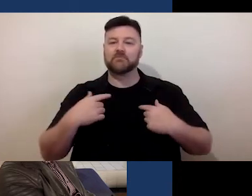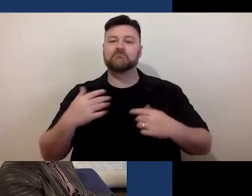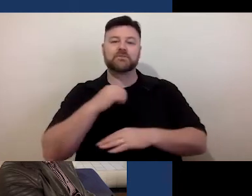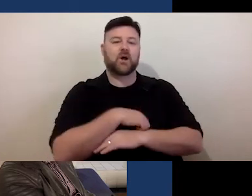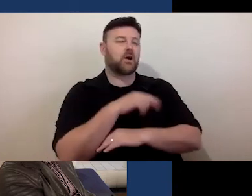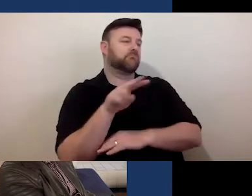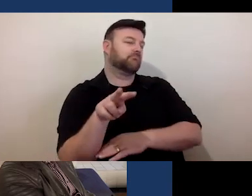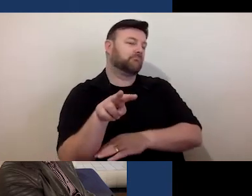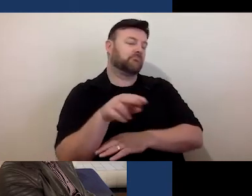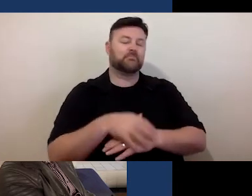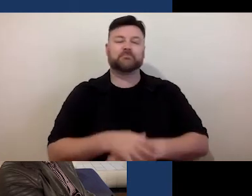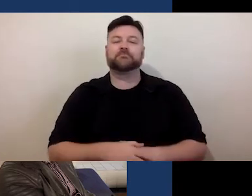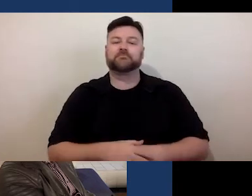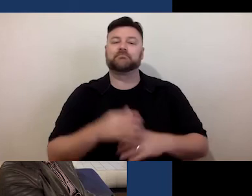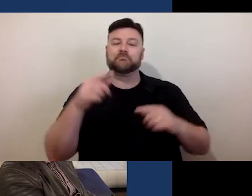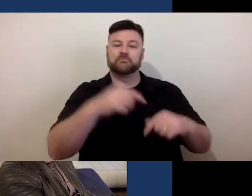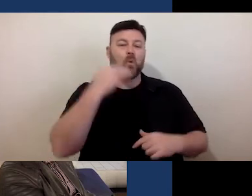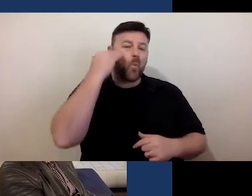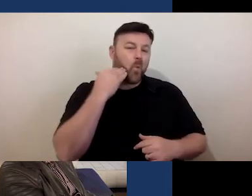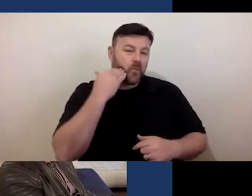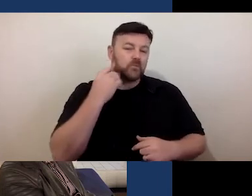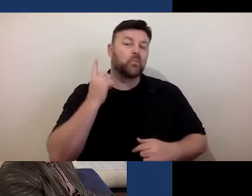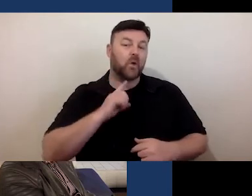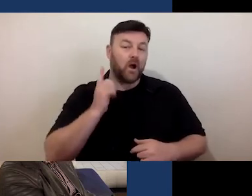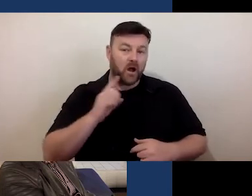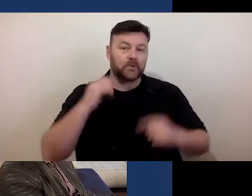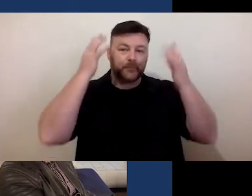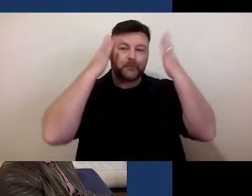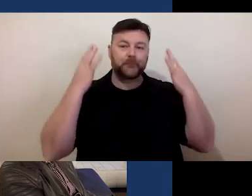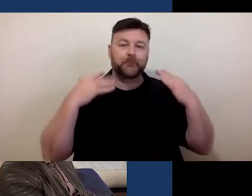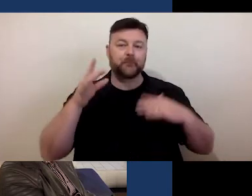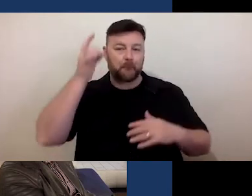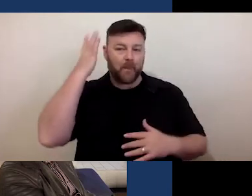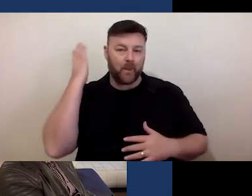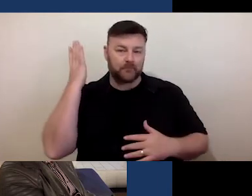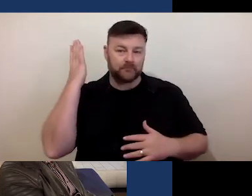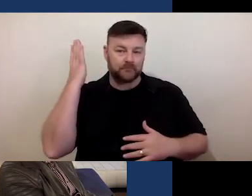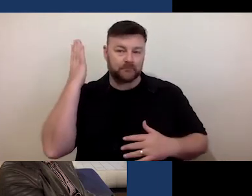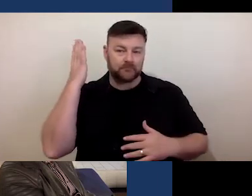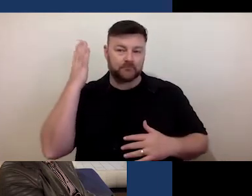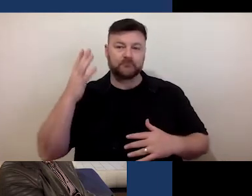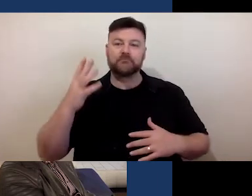On the left is a woman wearing a turquoise-coloured shirt